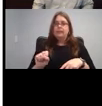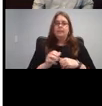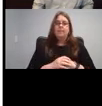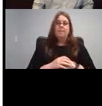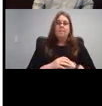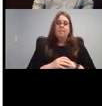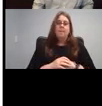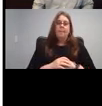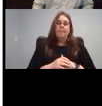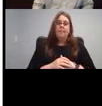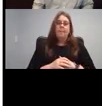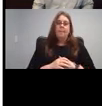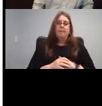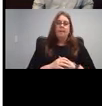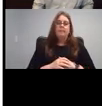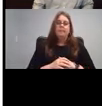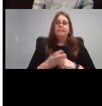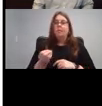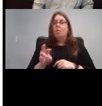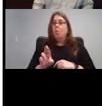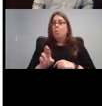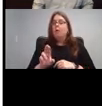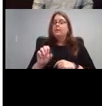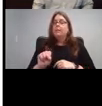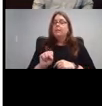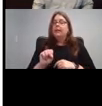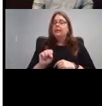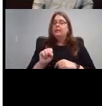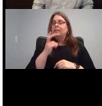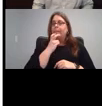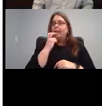in case it's too small, or each language homework bubble, how to